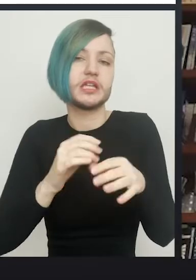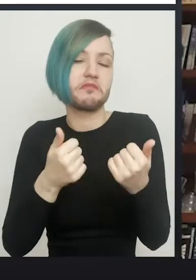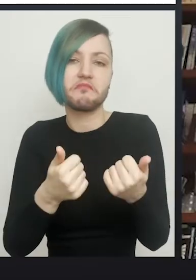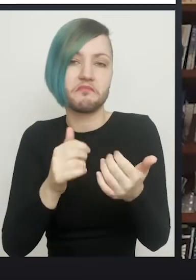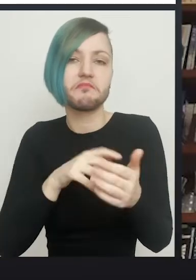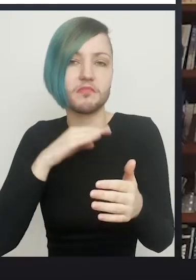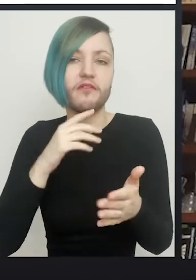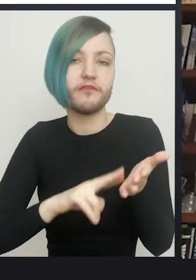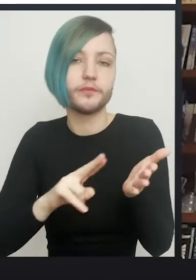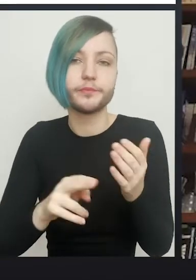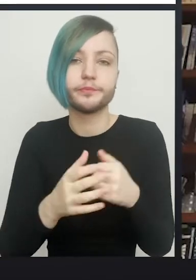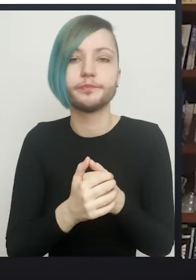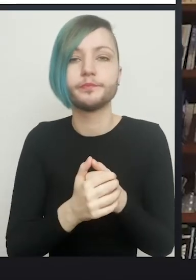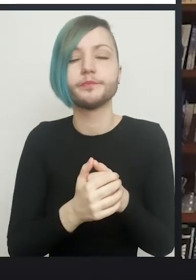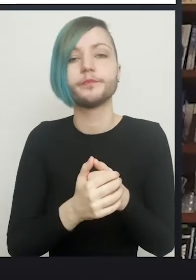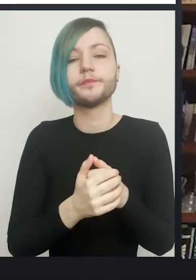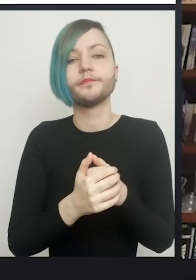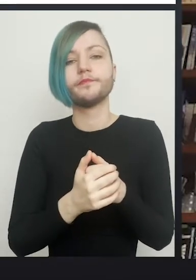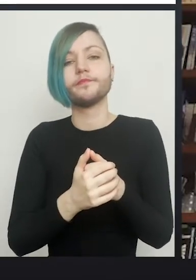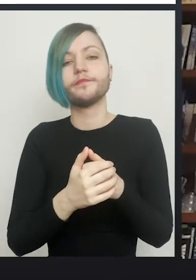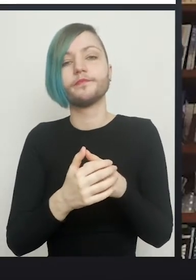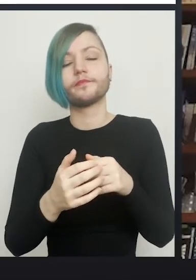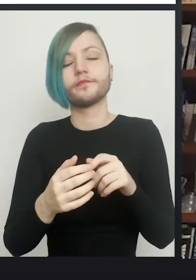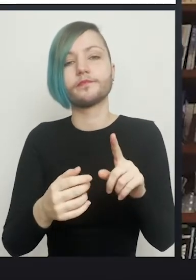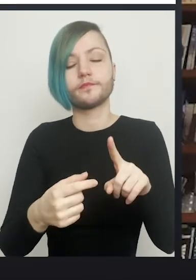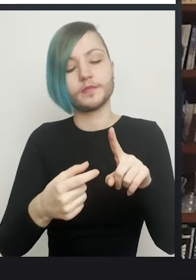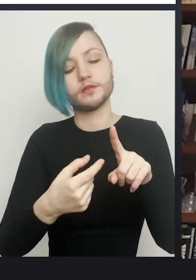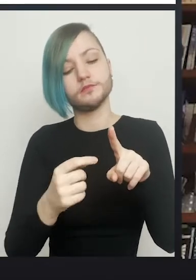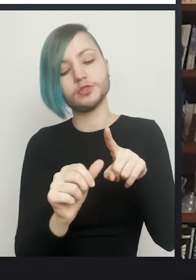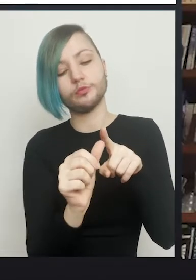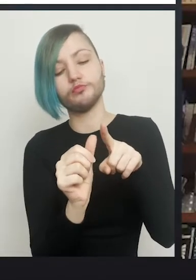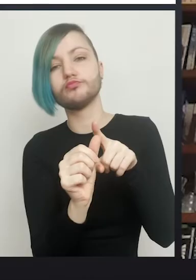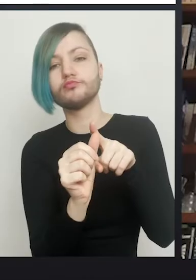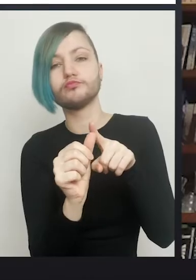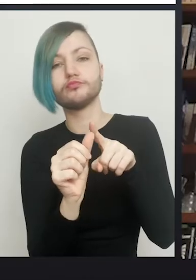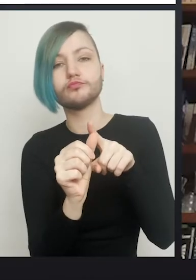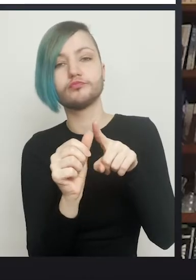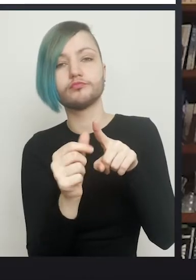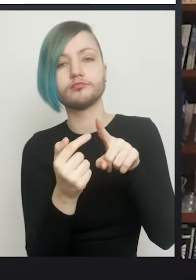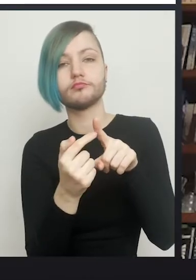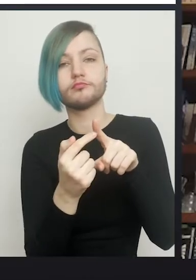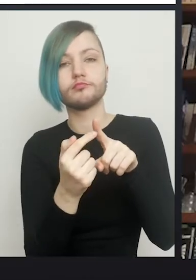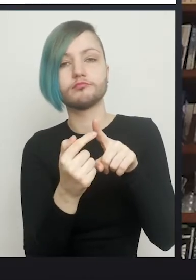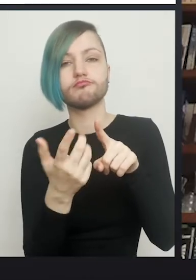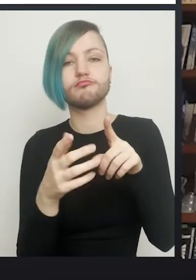The skin is divided just below the glans penis, some people call it the helmet of the penis,